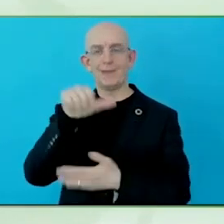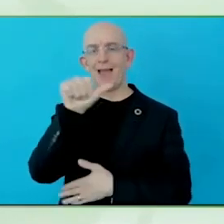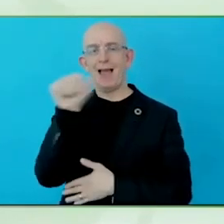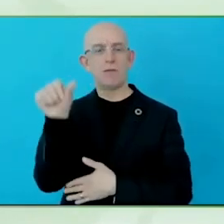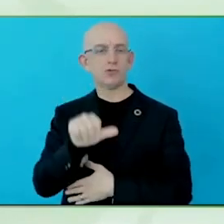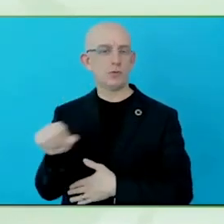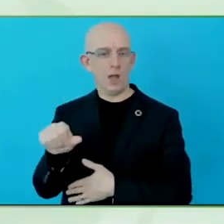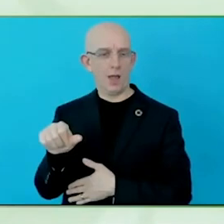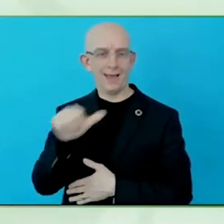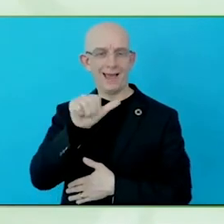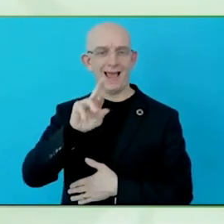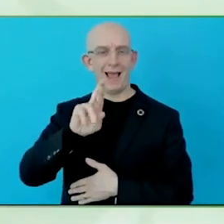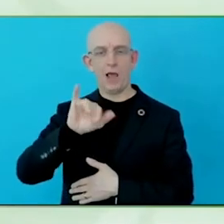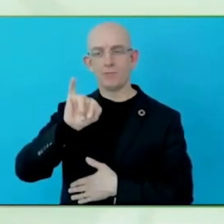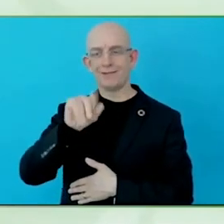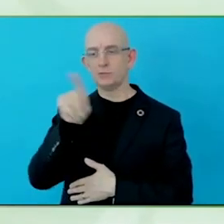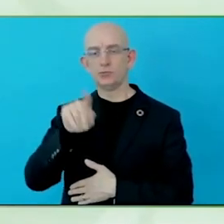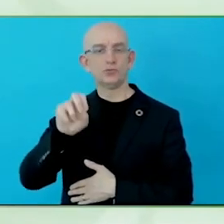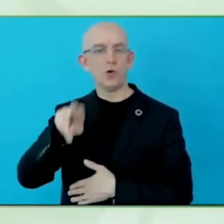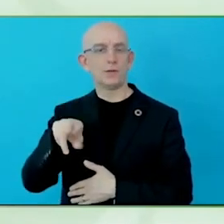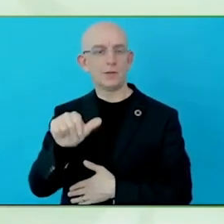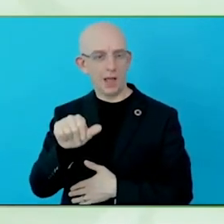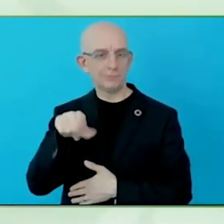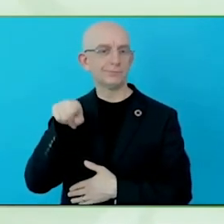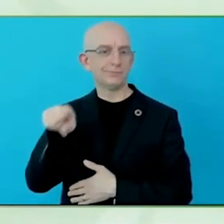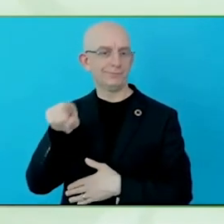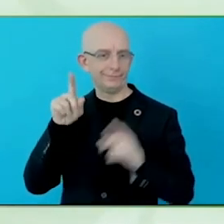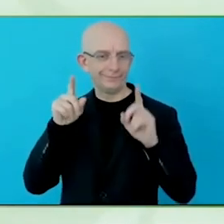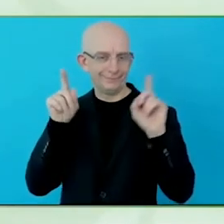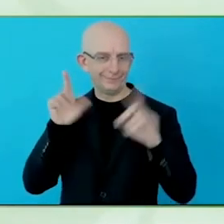herself and say her full name, since I probably won't get it correctly.